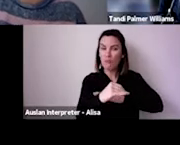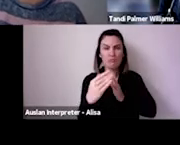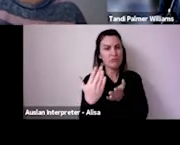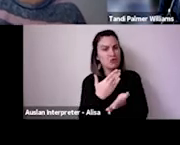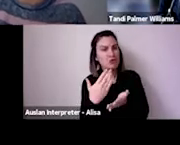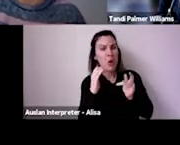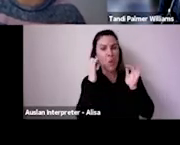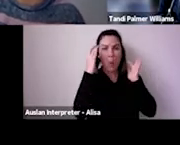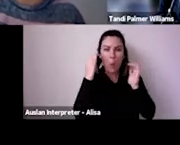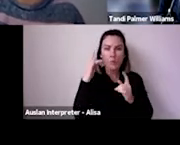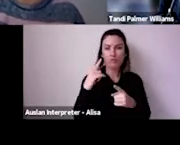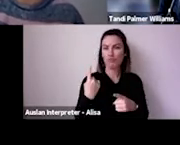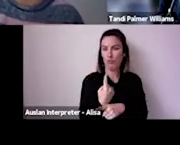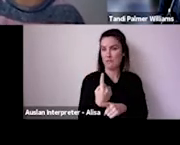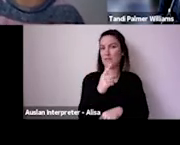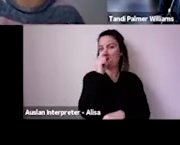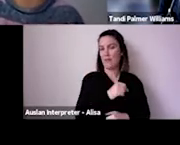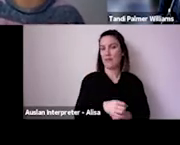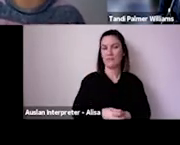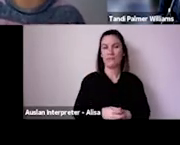Tandi is going to be leading us through this conversation, but I'm just going to start